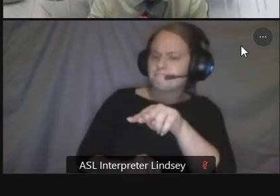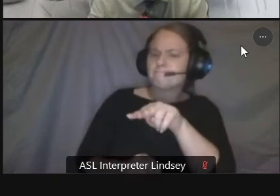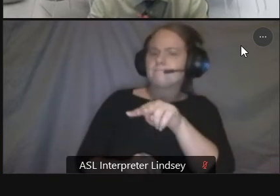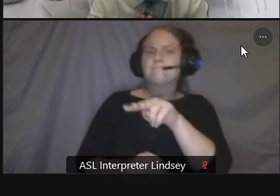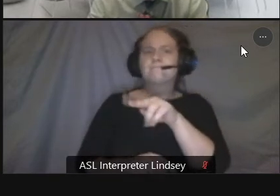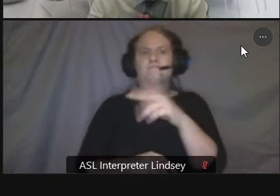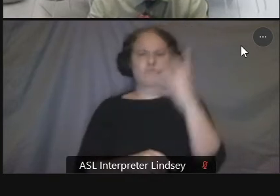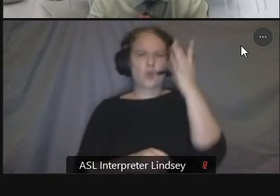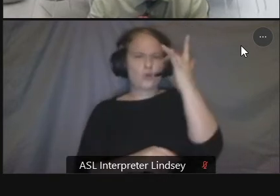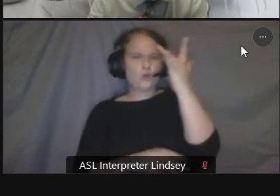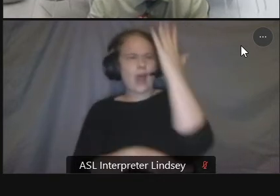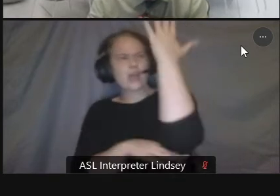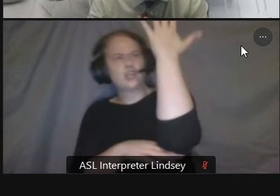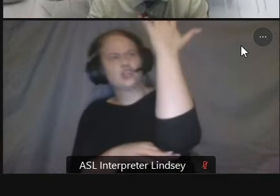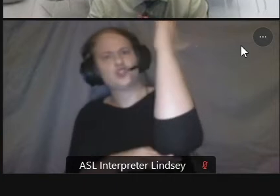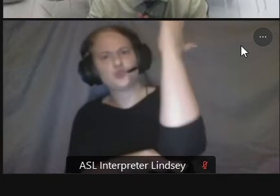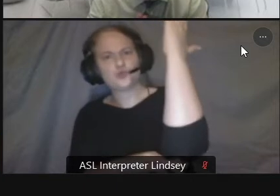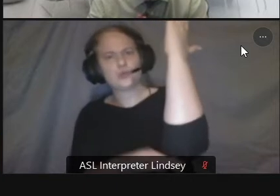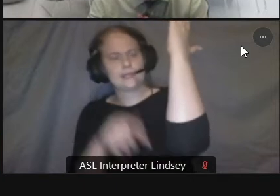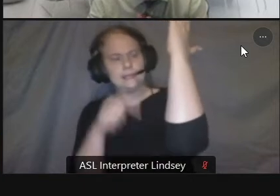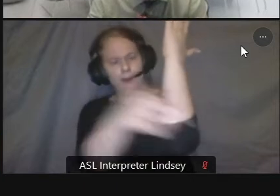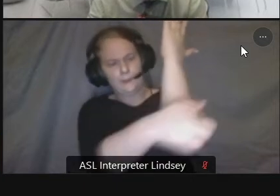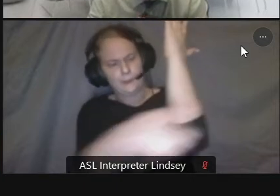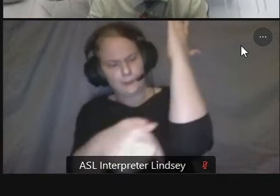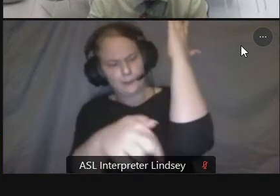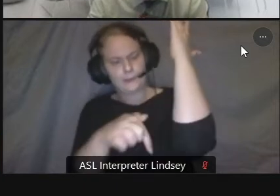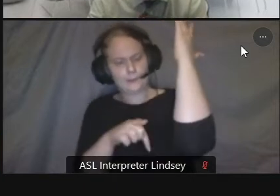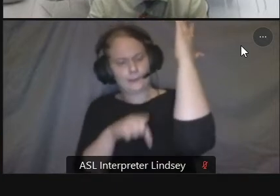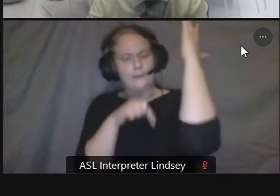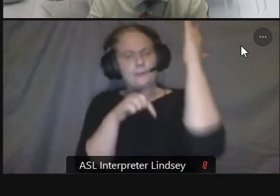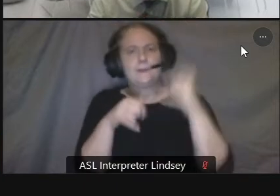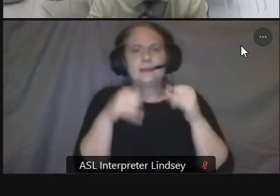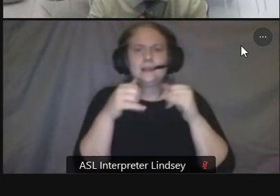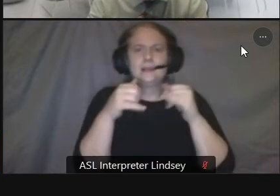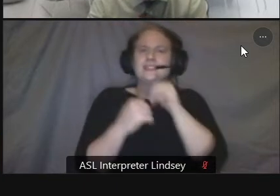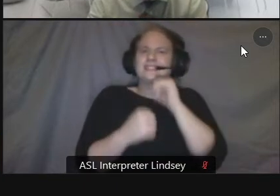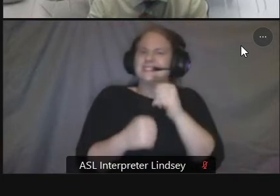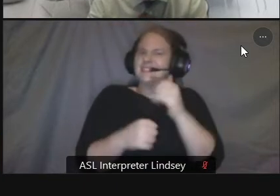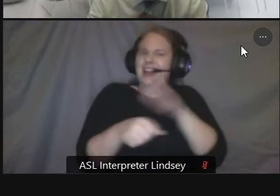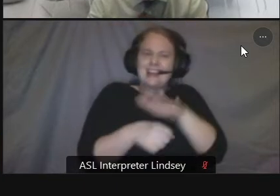we make them better um there's not a clear delineation between where the sidewalk and